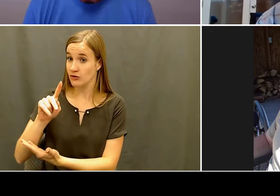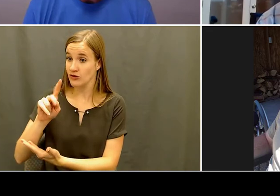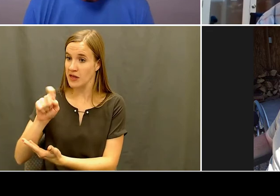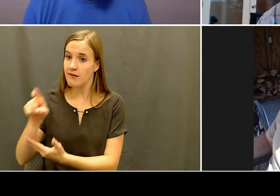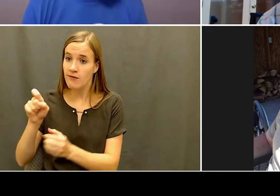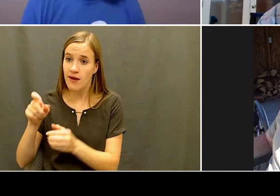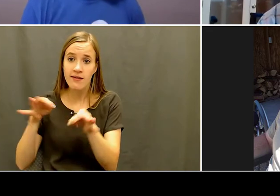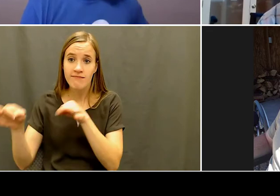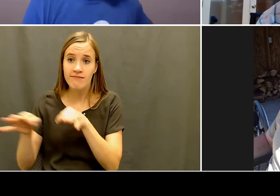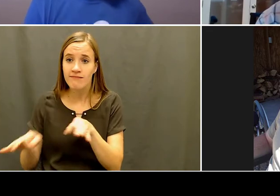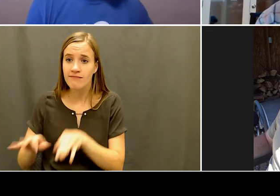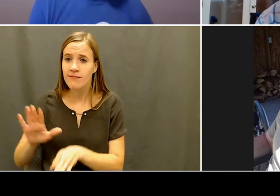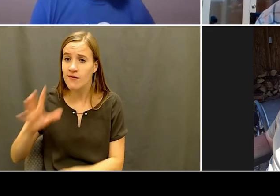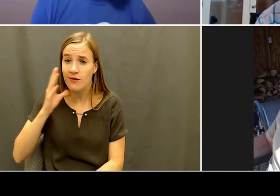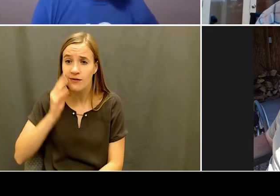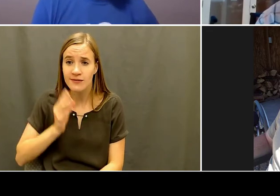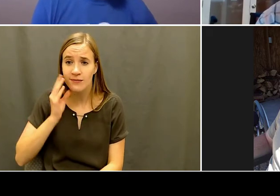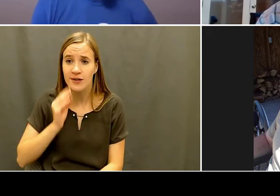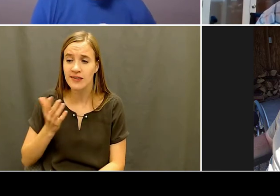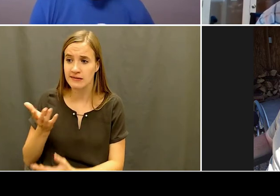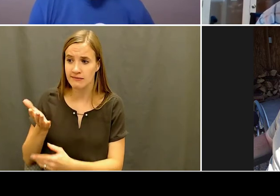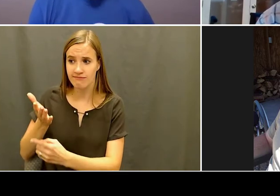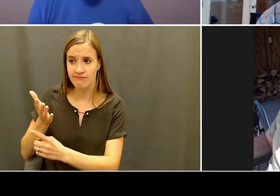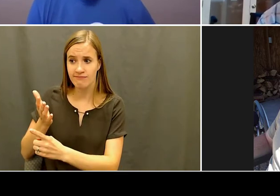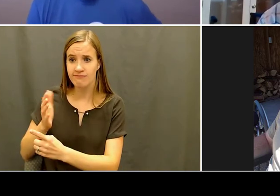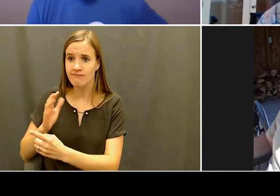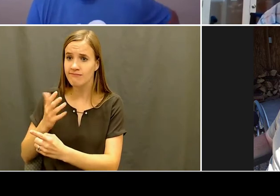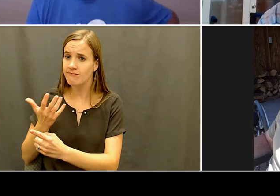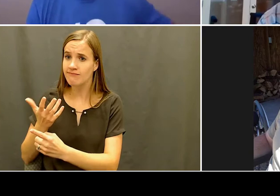program. And yeah, you want to take it away?